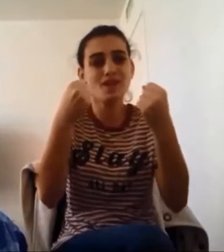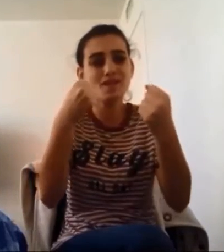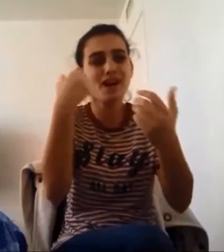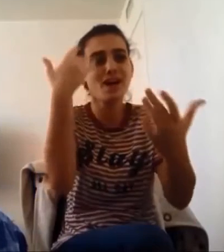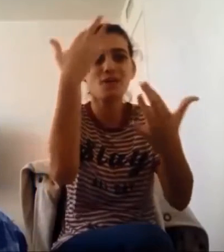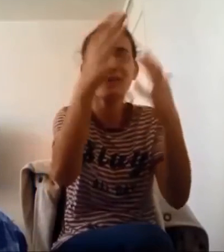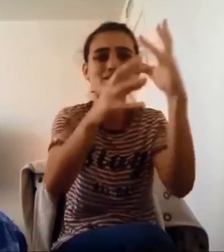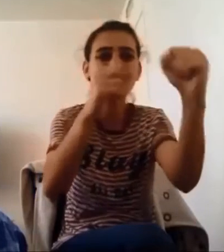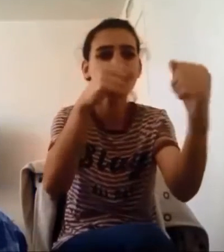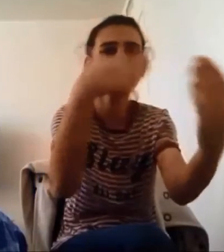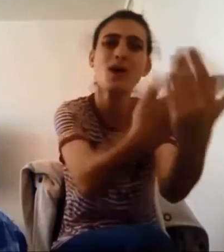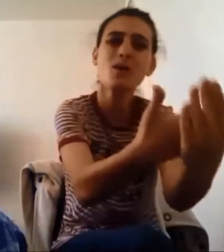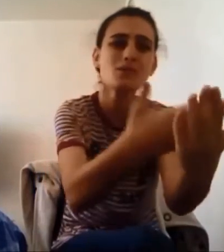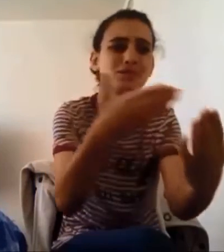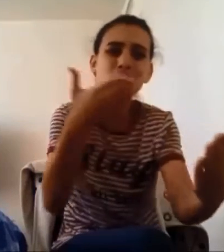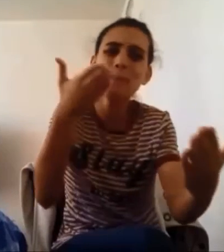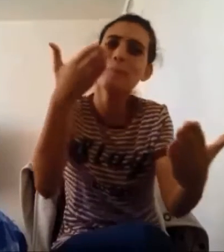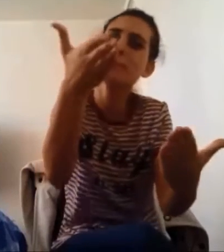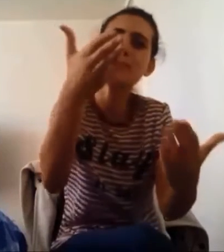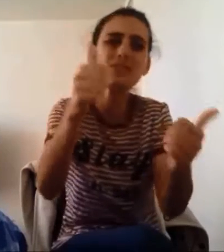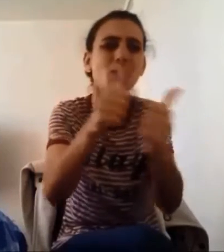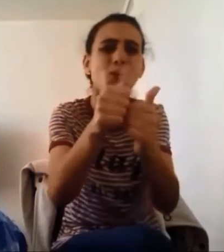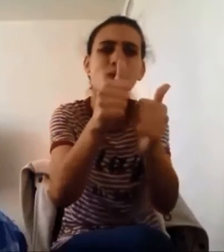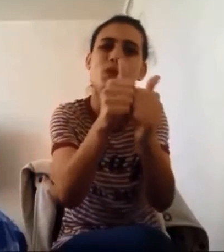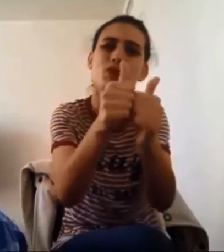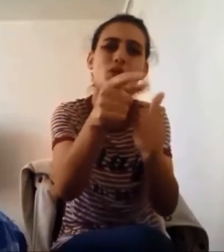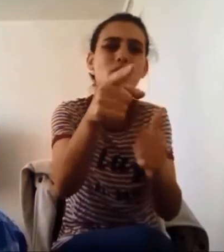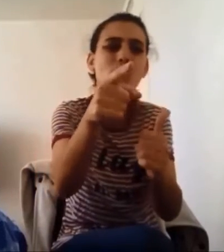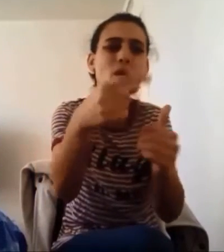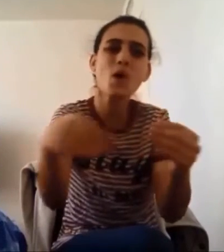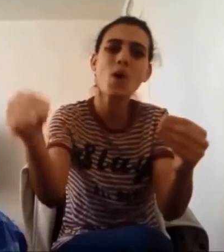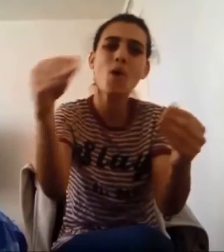Drive highways and byways to be there with you